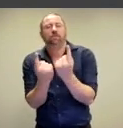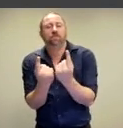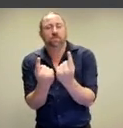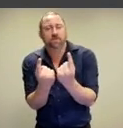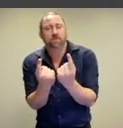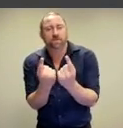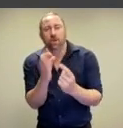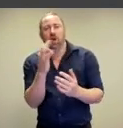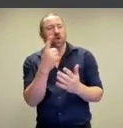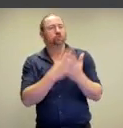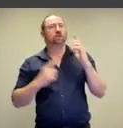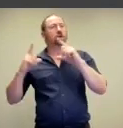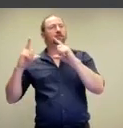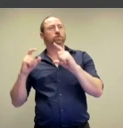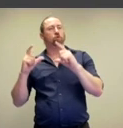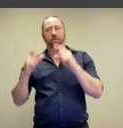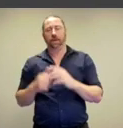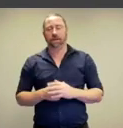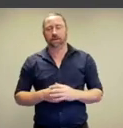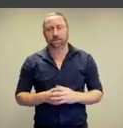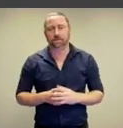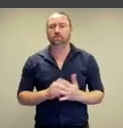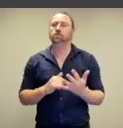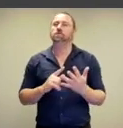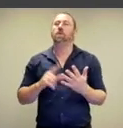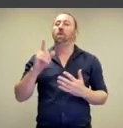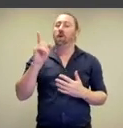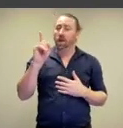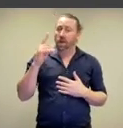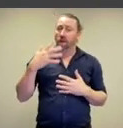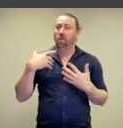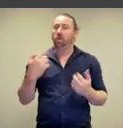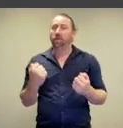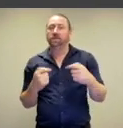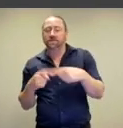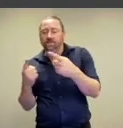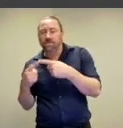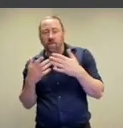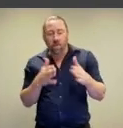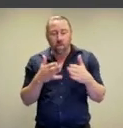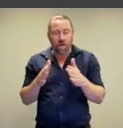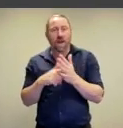else or something different from